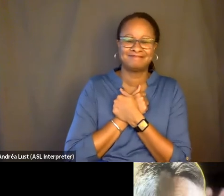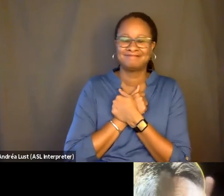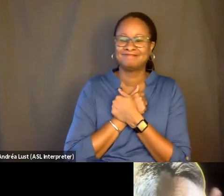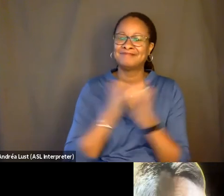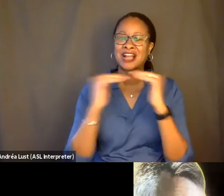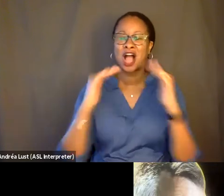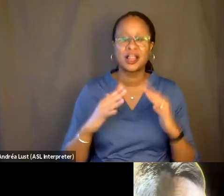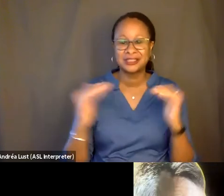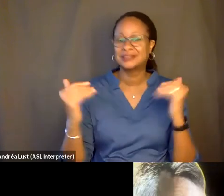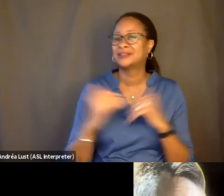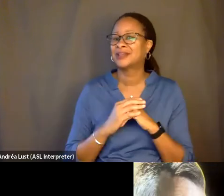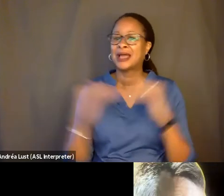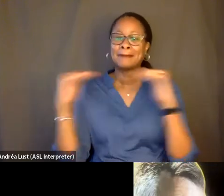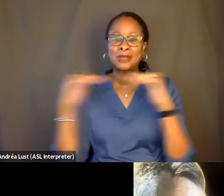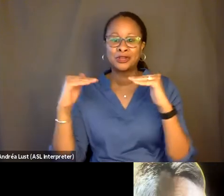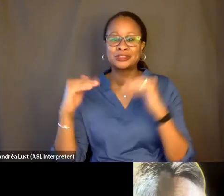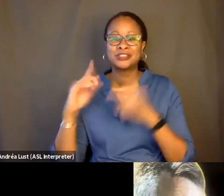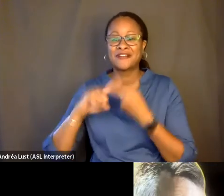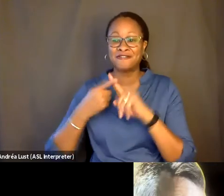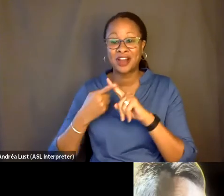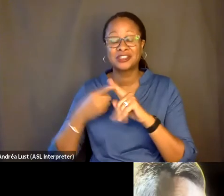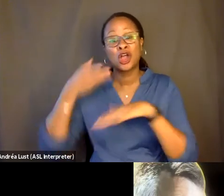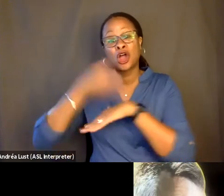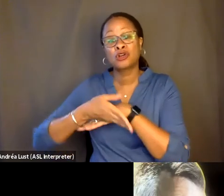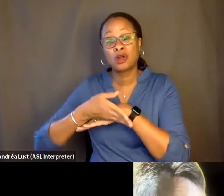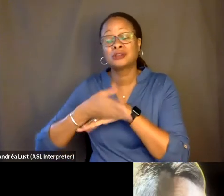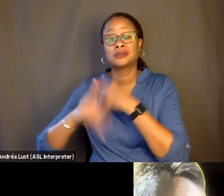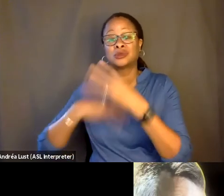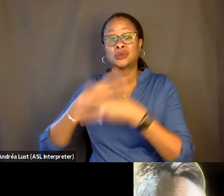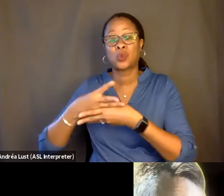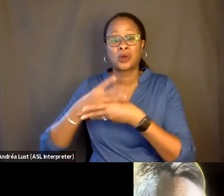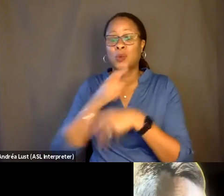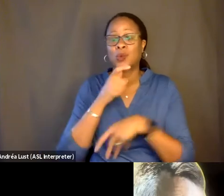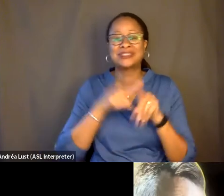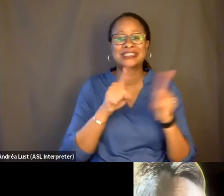peers, friends, around the world who are in different contexts than me.